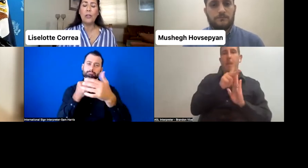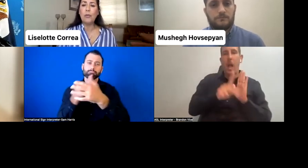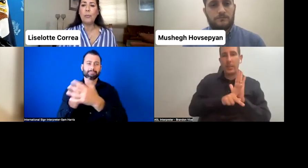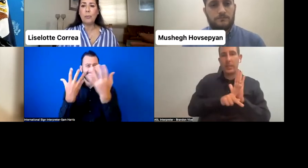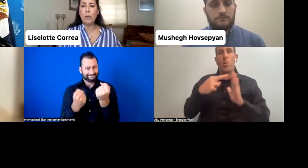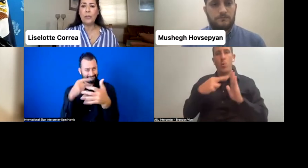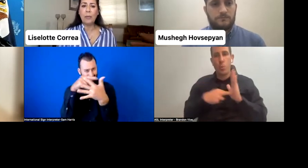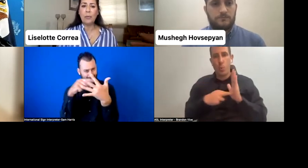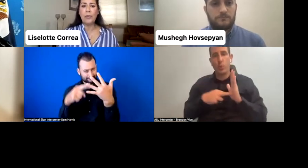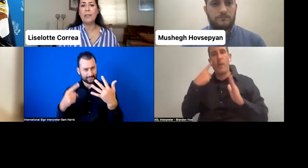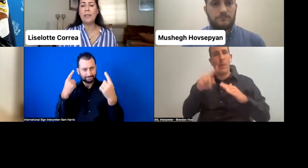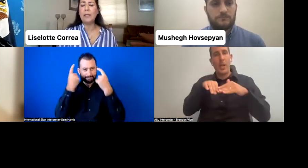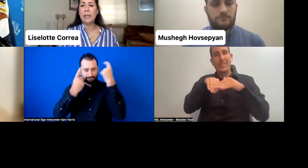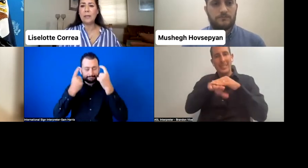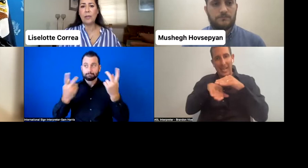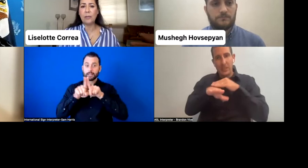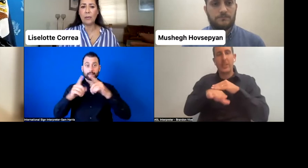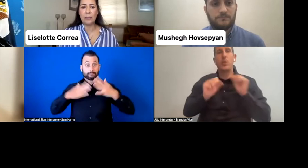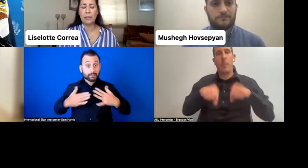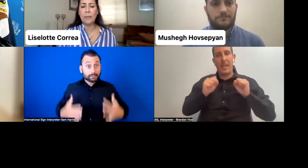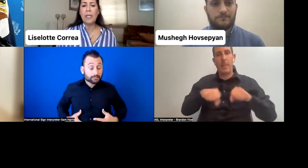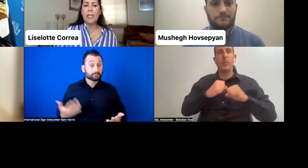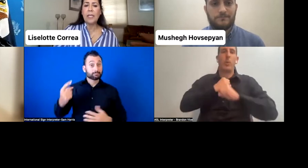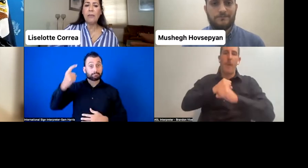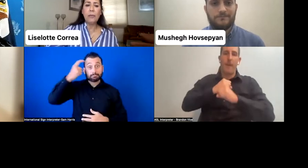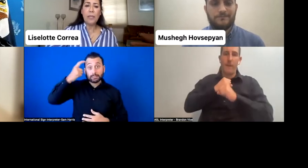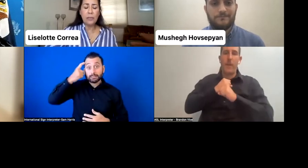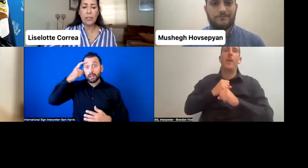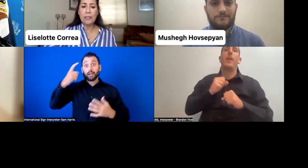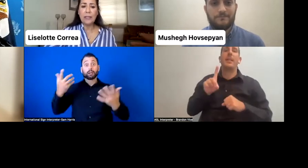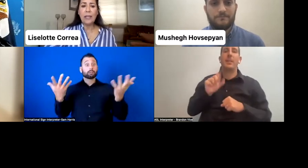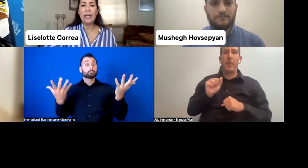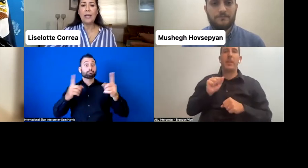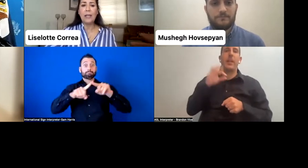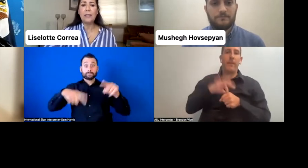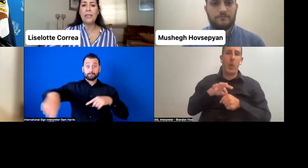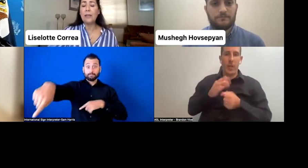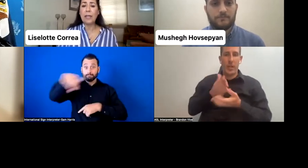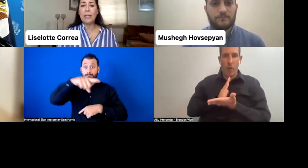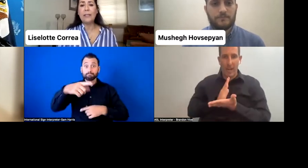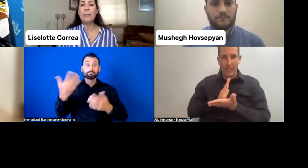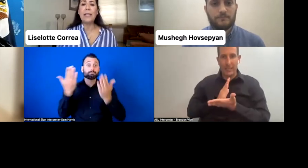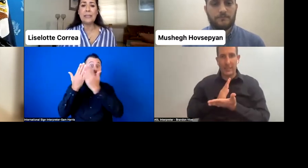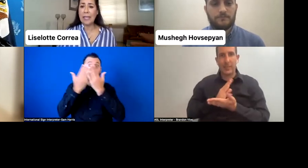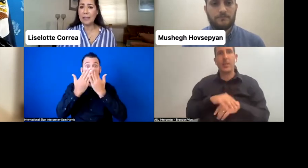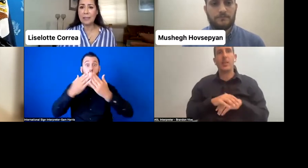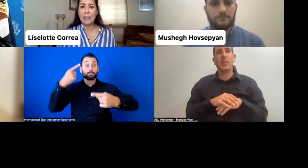to promote and protect their electoral rights. Information and data disaggregated by sex,